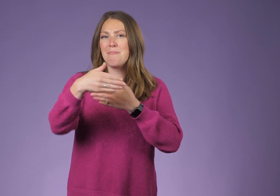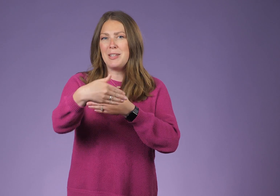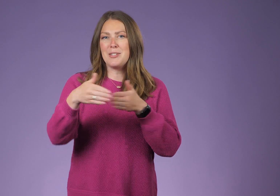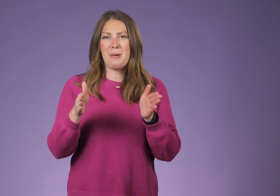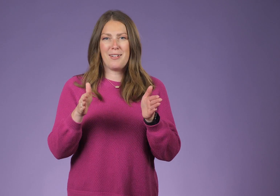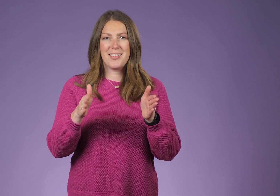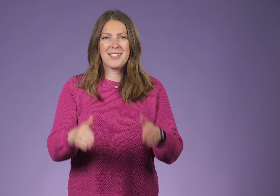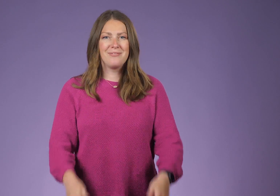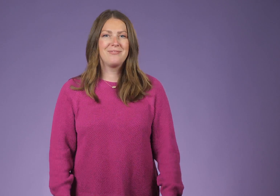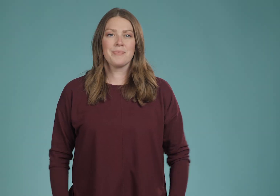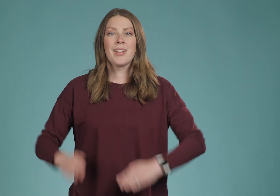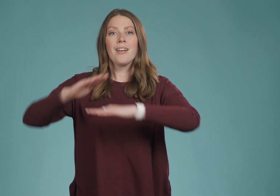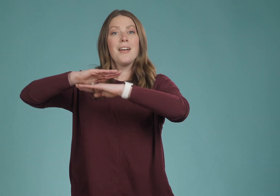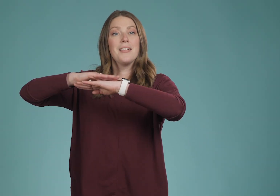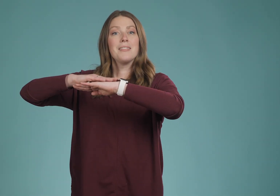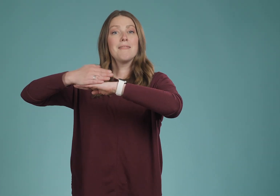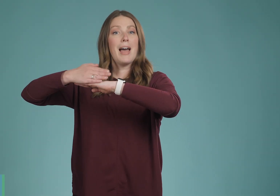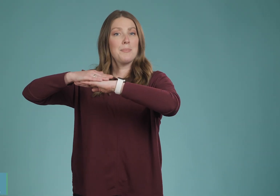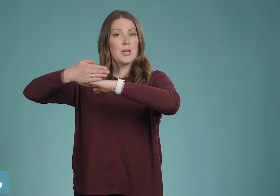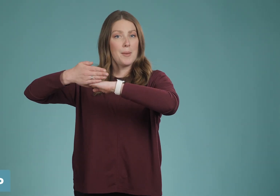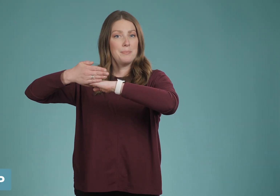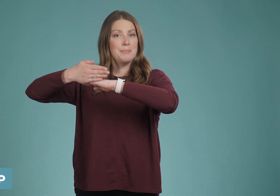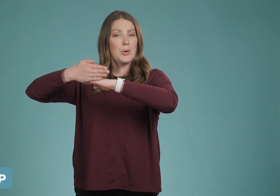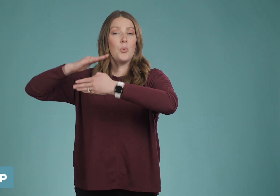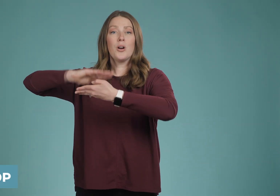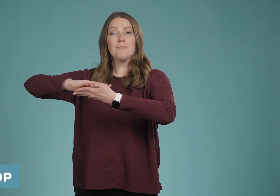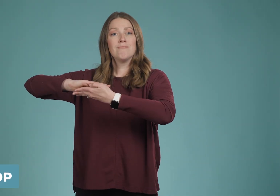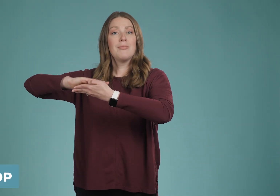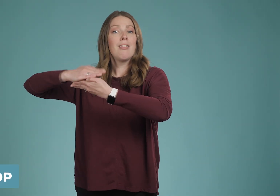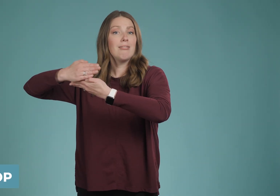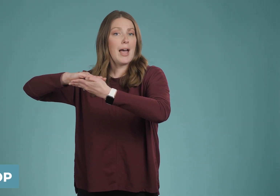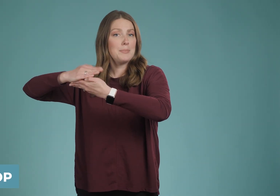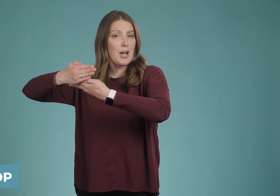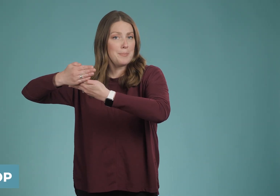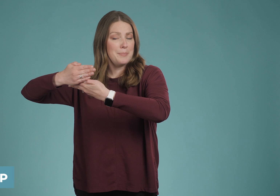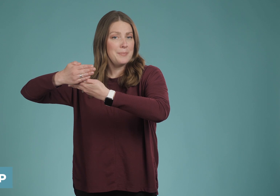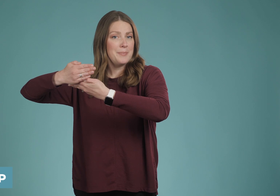Pencil box. Laptop or laptop.